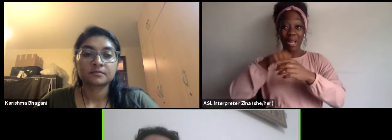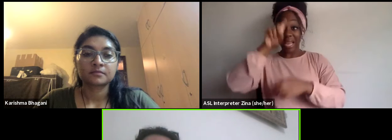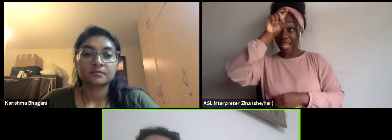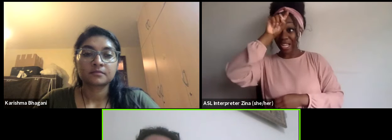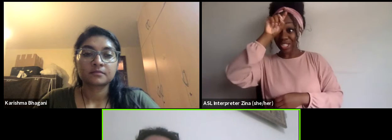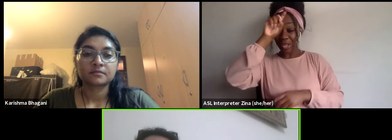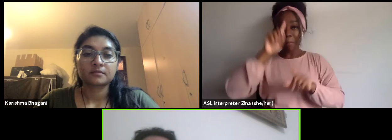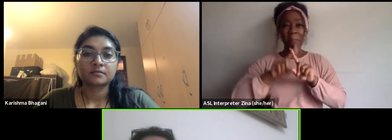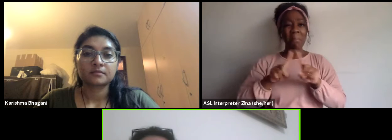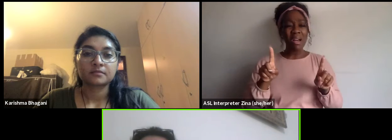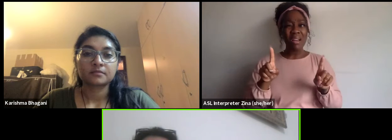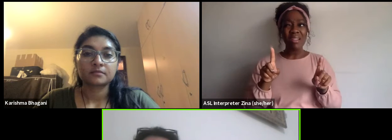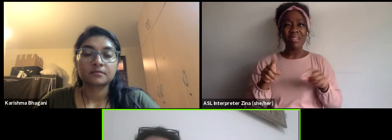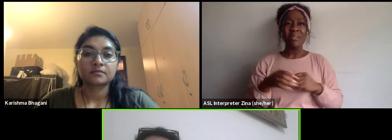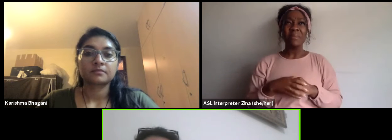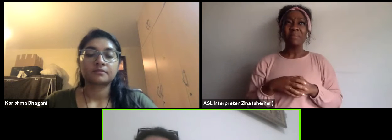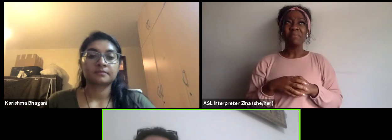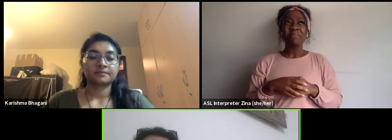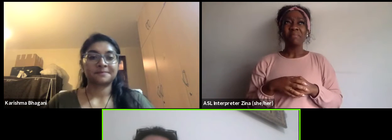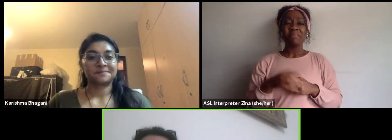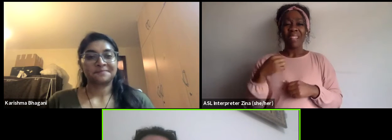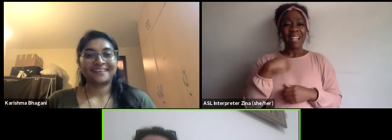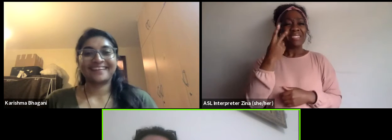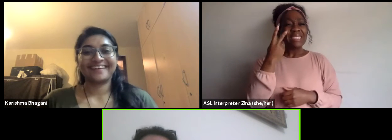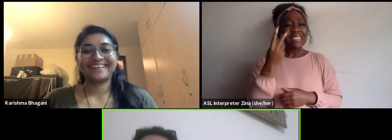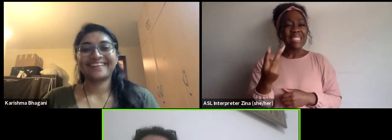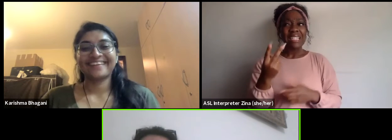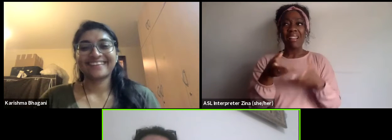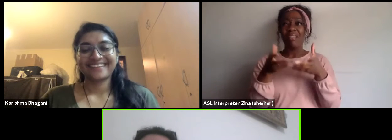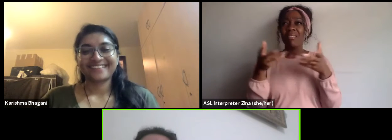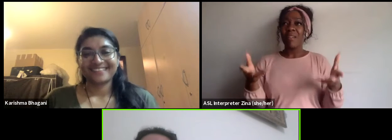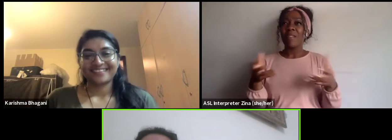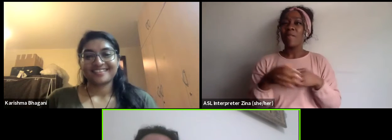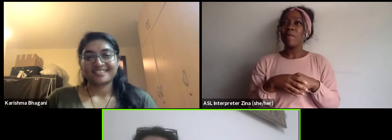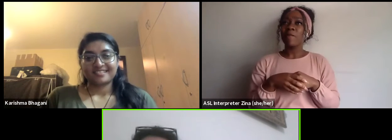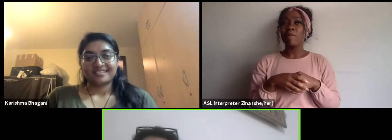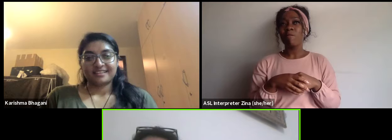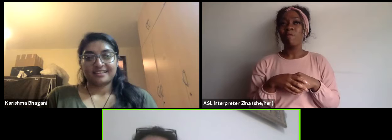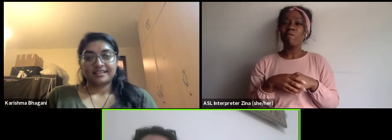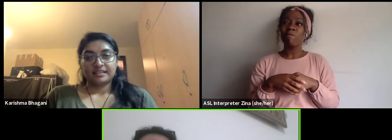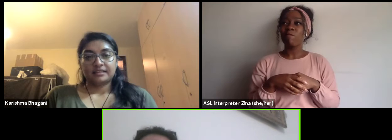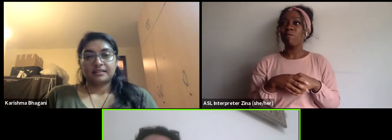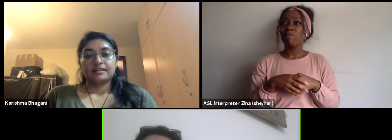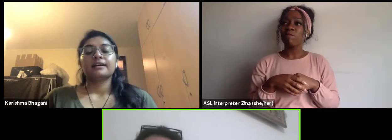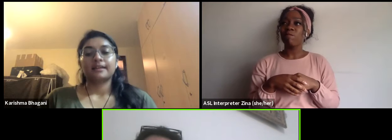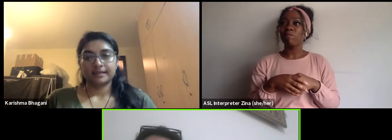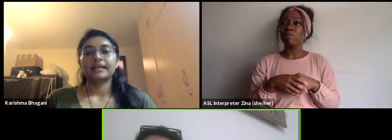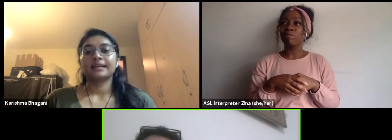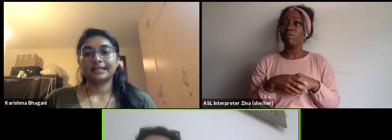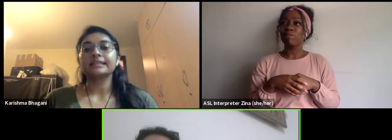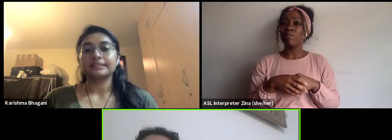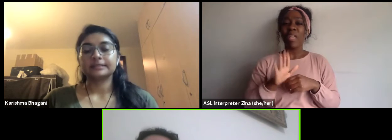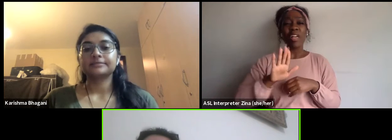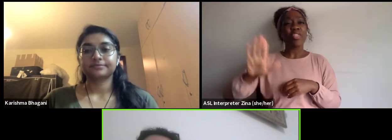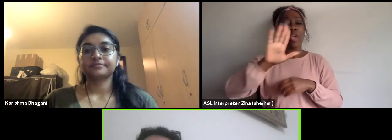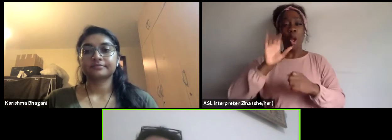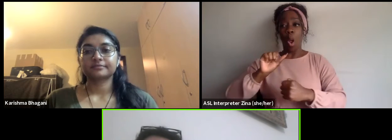How to put it in a nice words? A lot of opportunistic approaches to art development